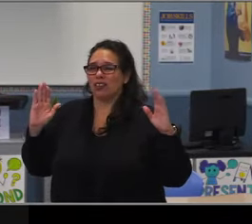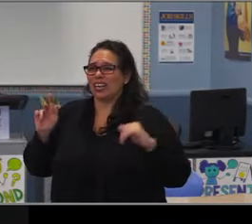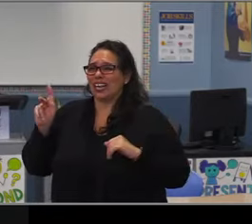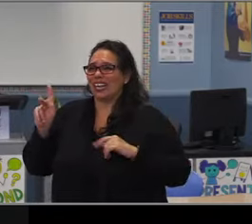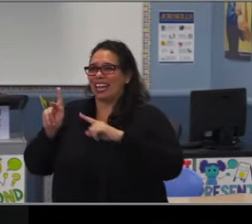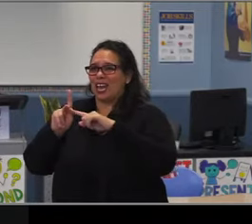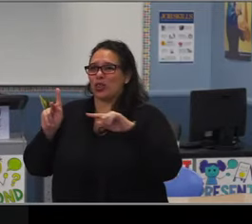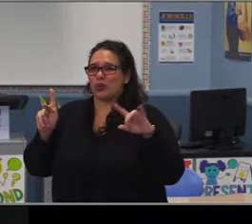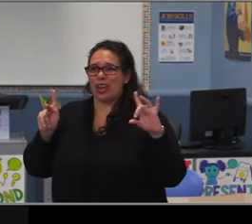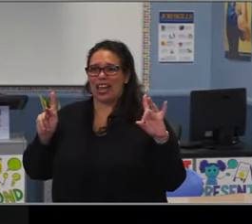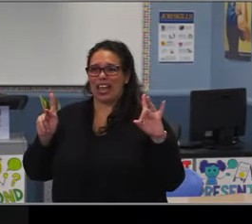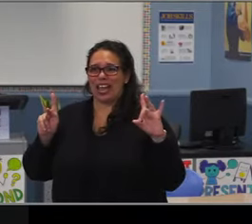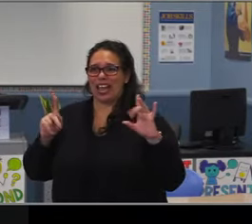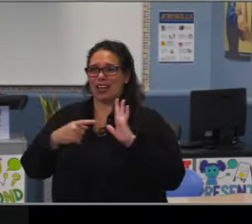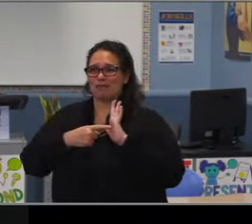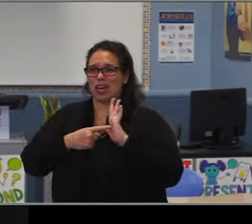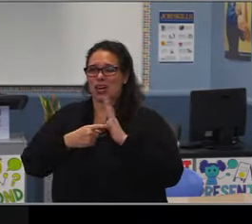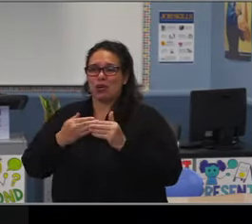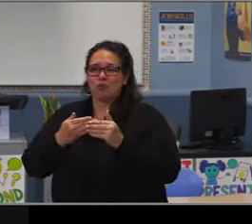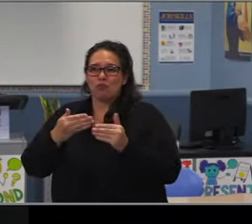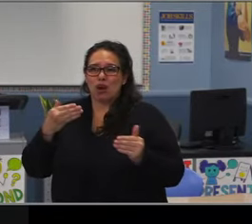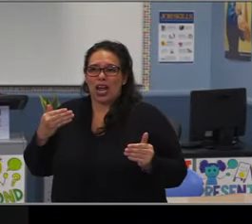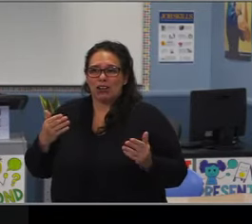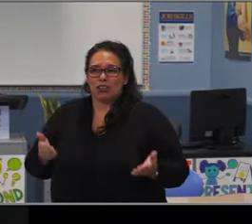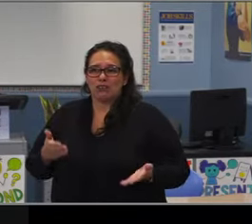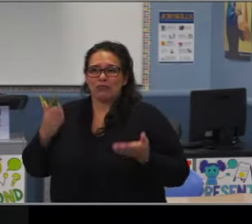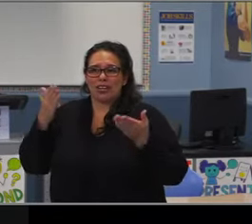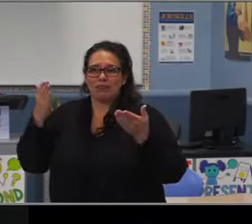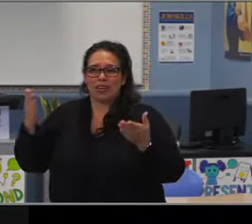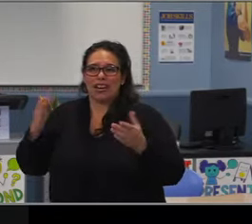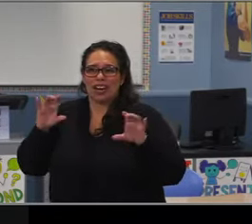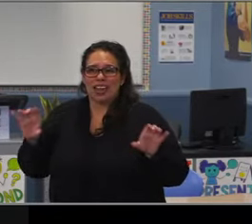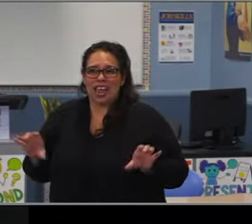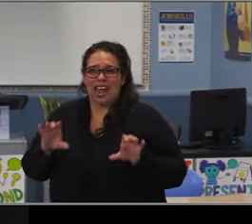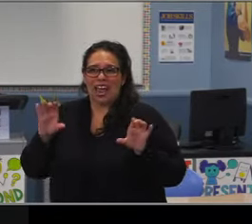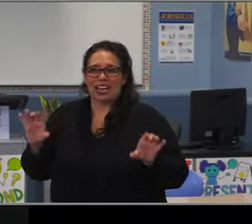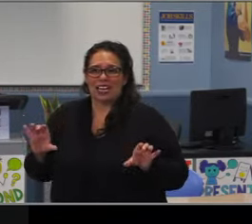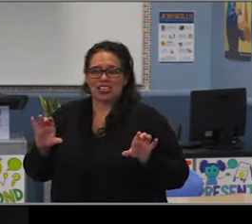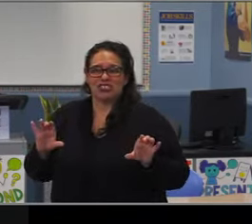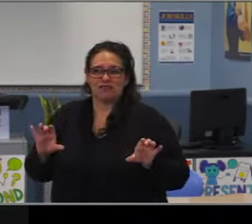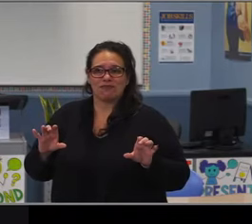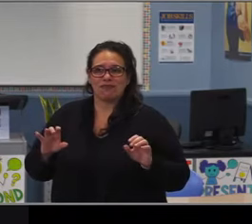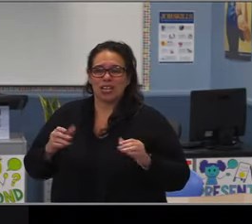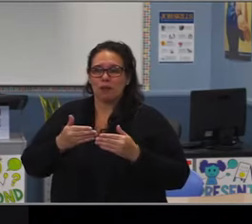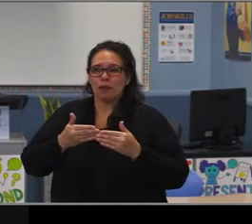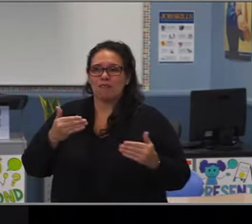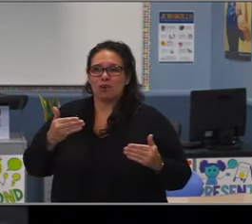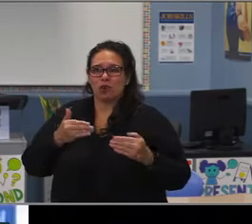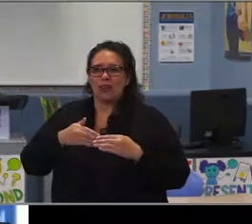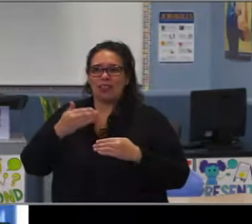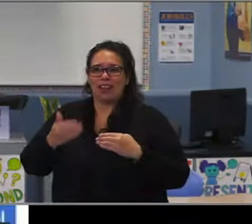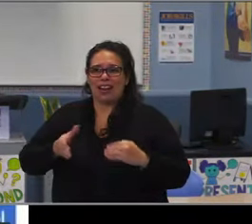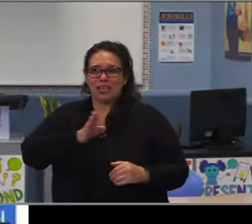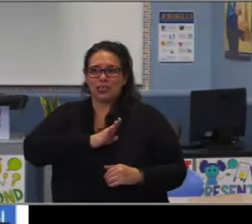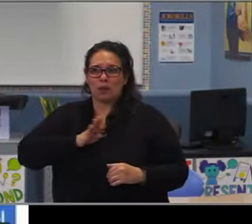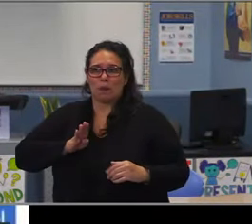concerned about a larger middle school setting and looking at the K-8 model as a way of mitigating that concern.